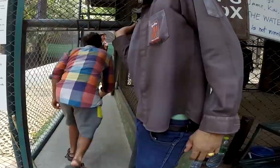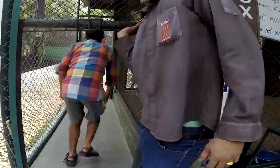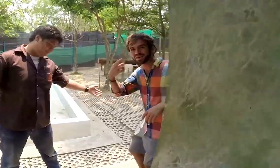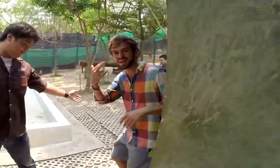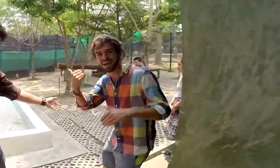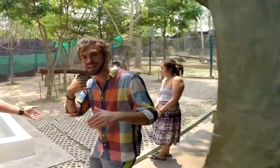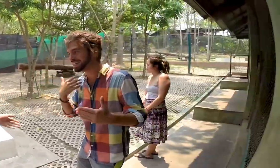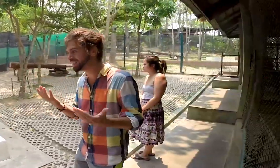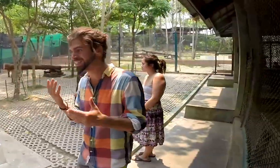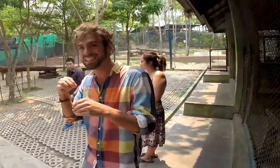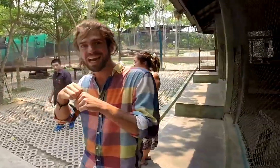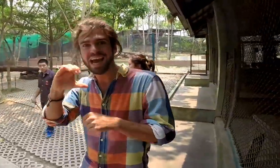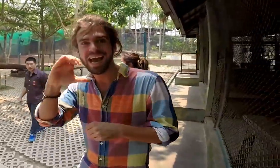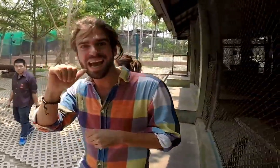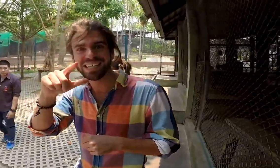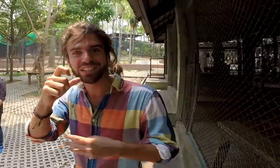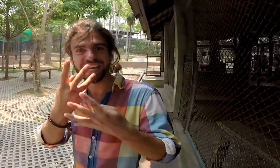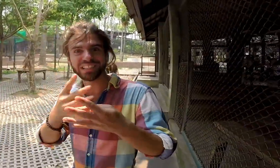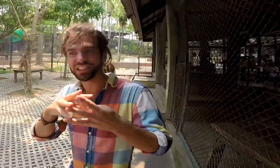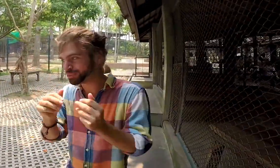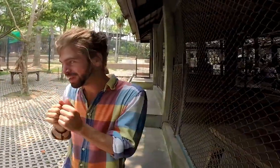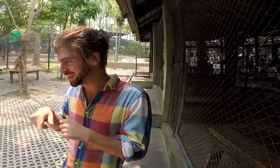We're in the cage right now with the tigers.